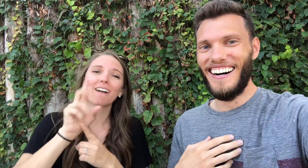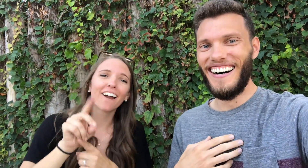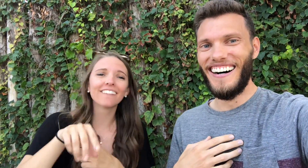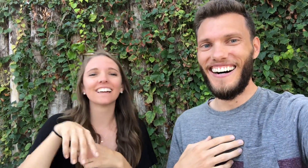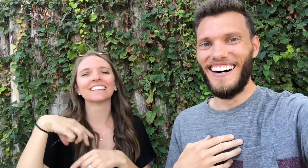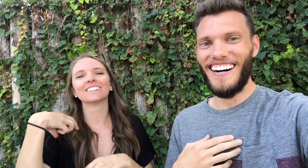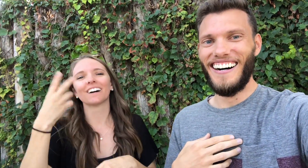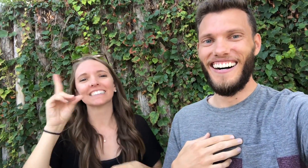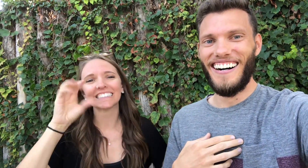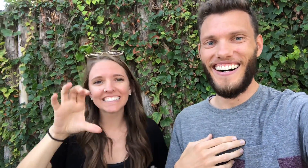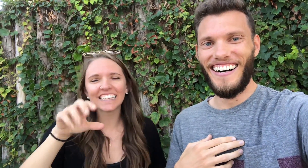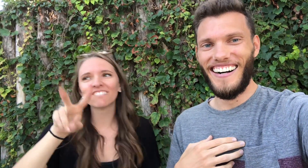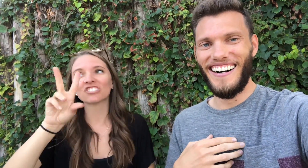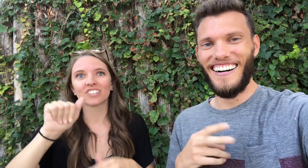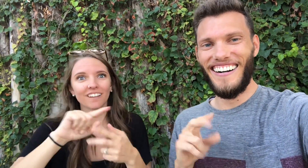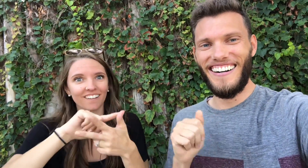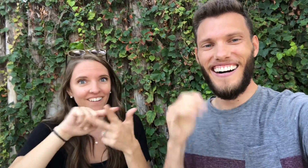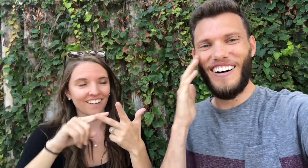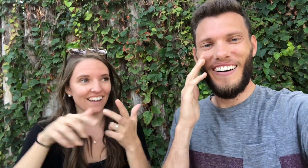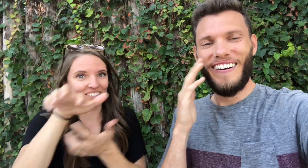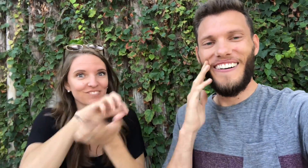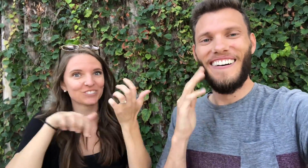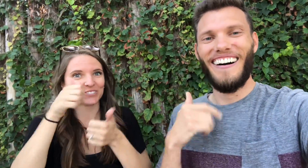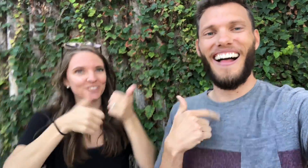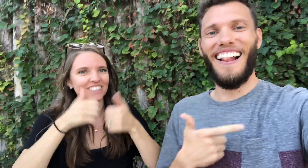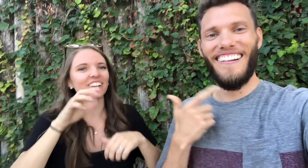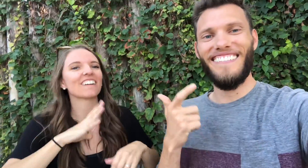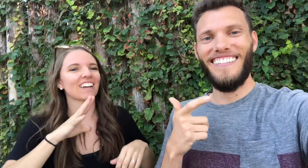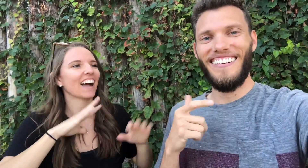You always talk about MD, VA, and DC, its confusing!